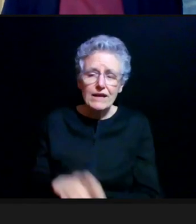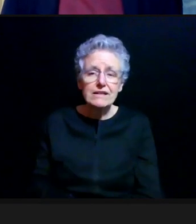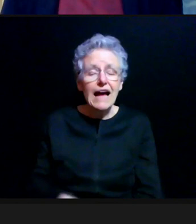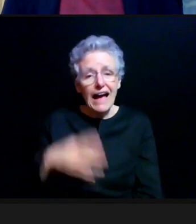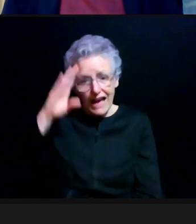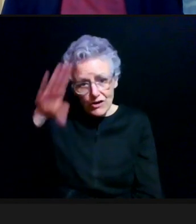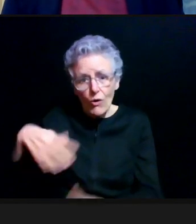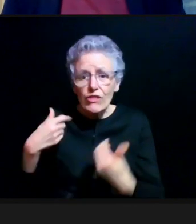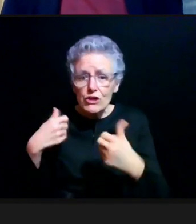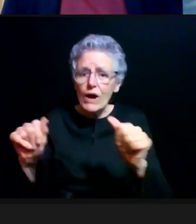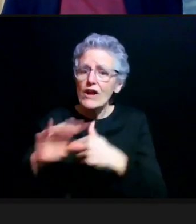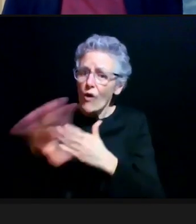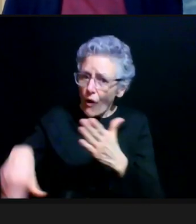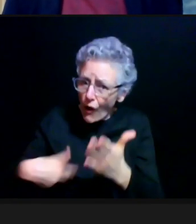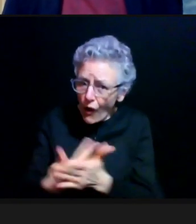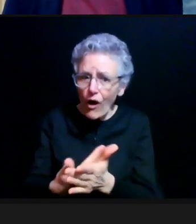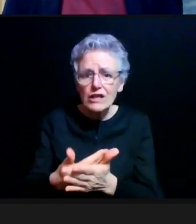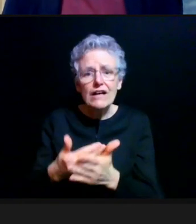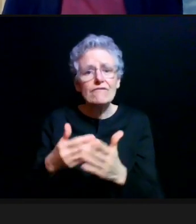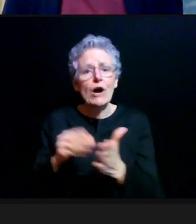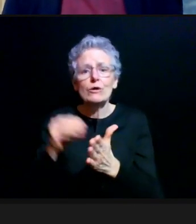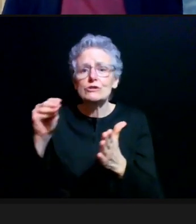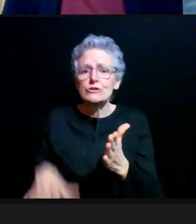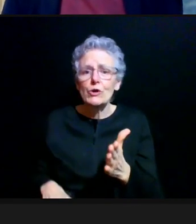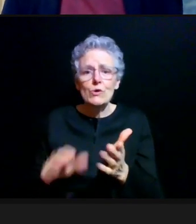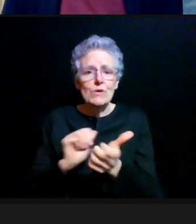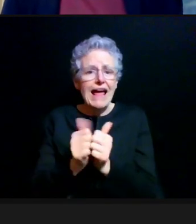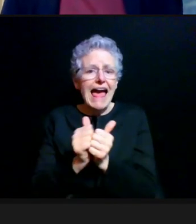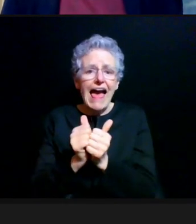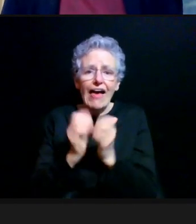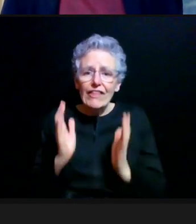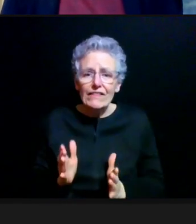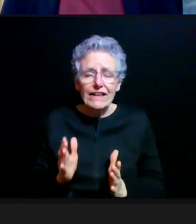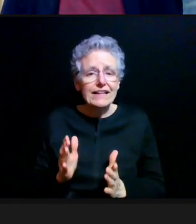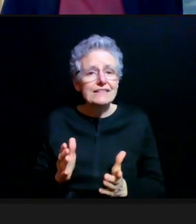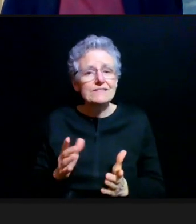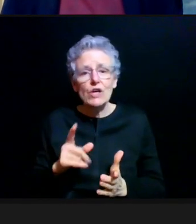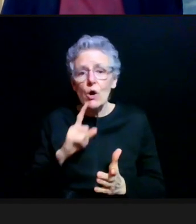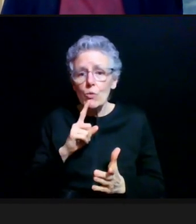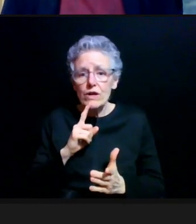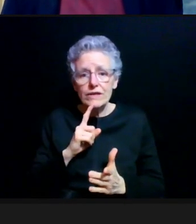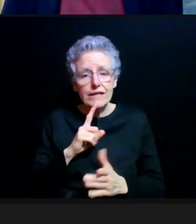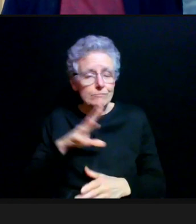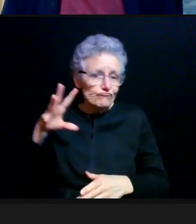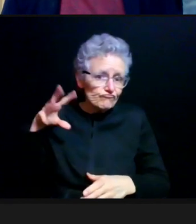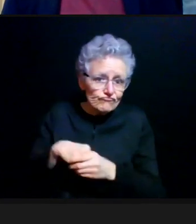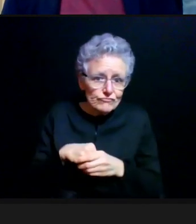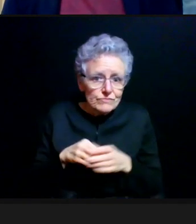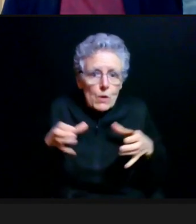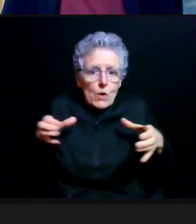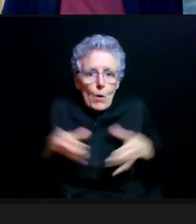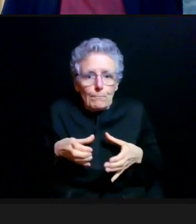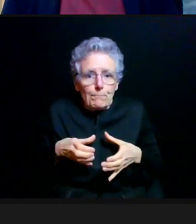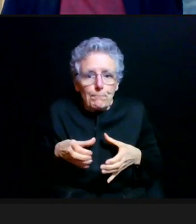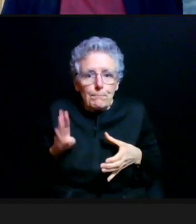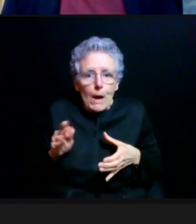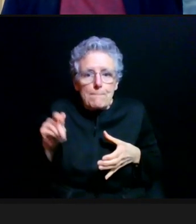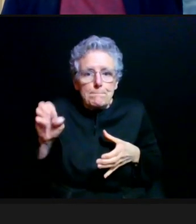All of our student athletes have really in effect put themselves into a bubble, and been amongst the most disciplined in our community.